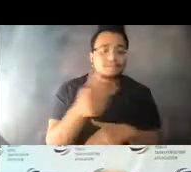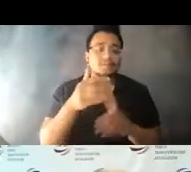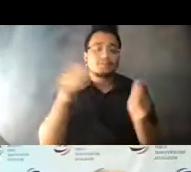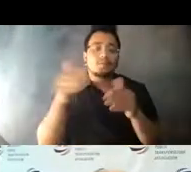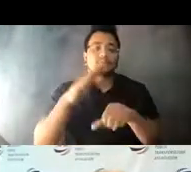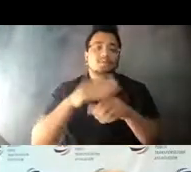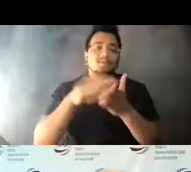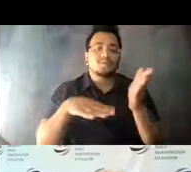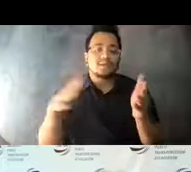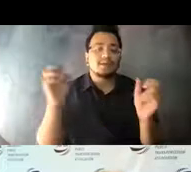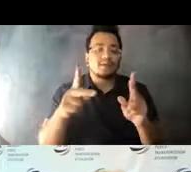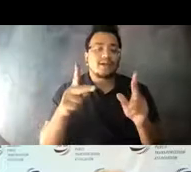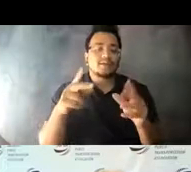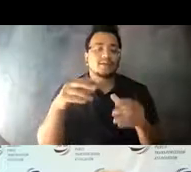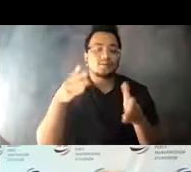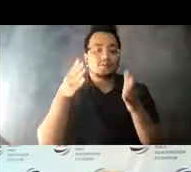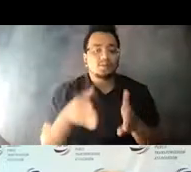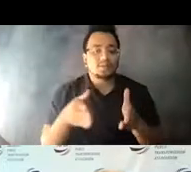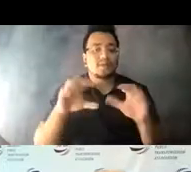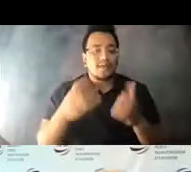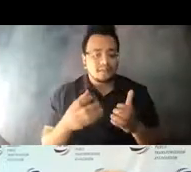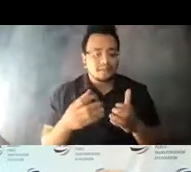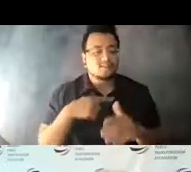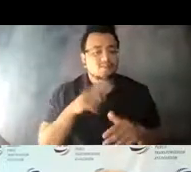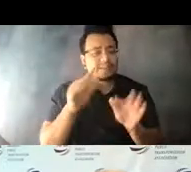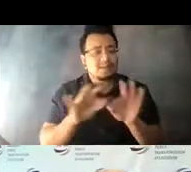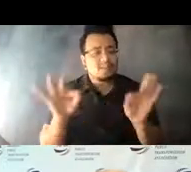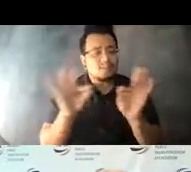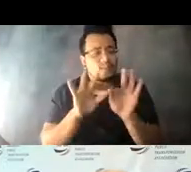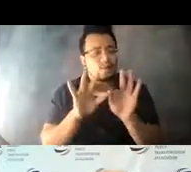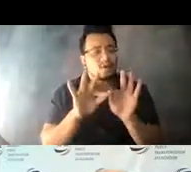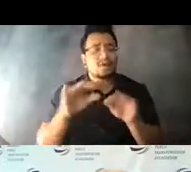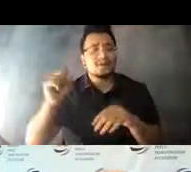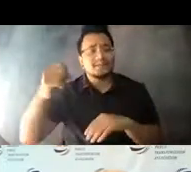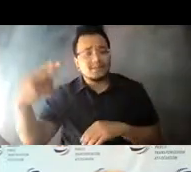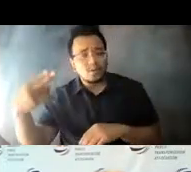14:13:27 It's important that elected officials and stakeholder groups understand that ridership